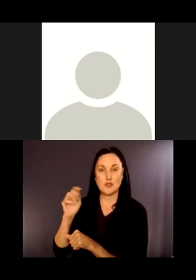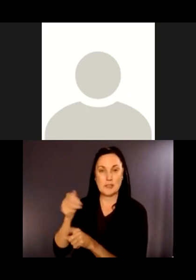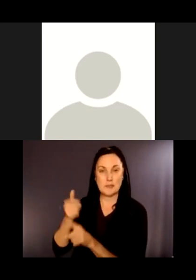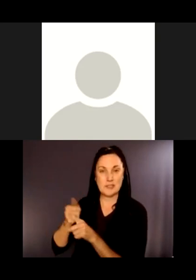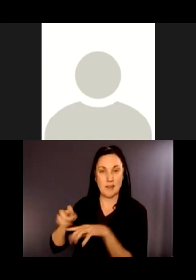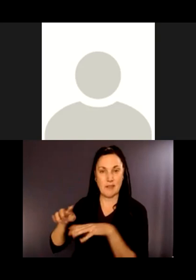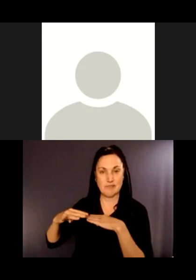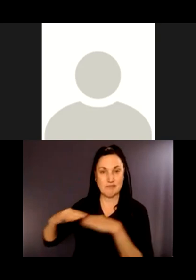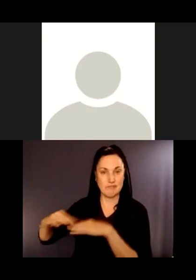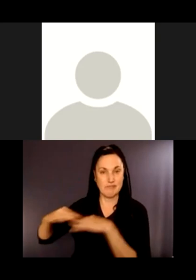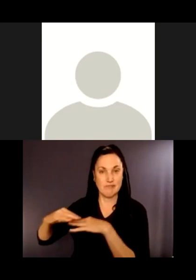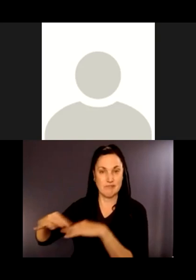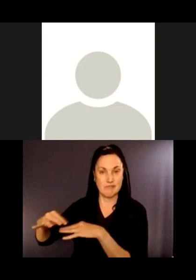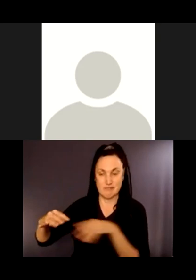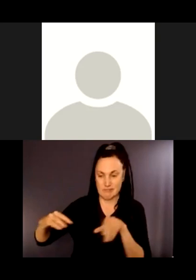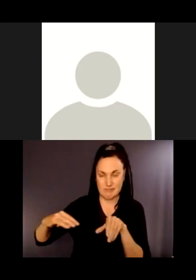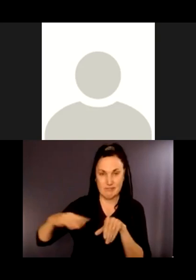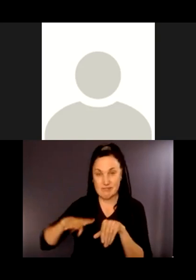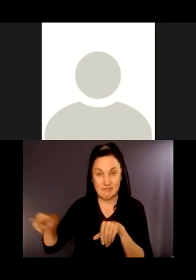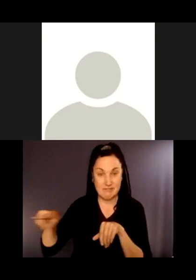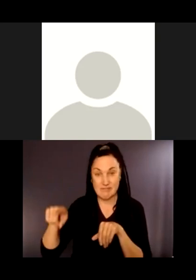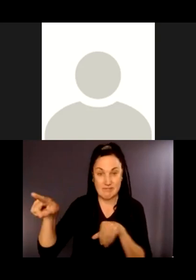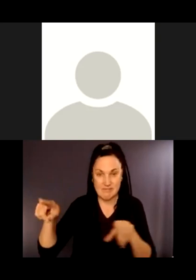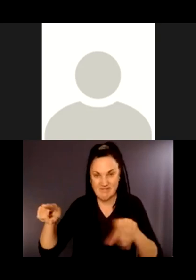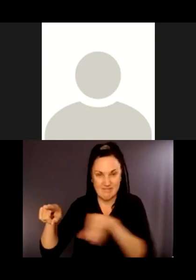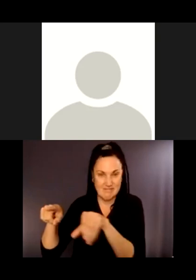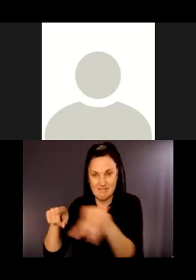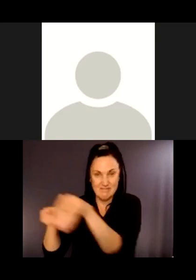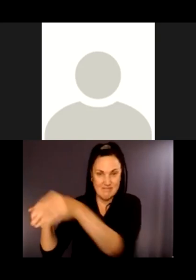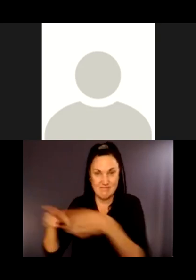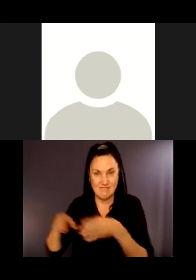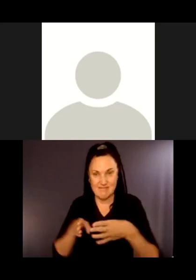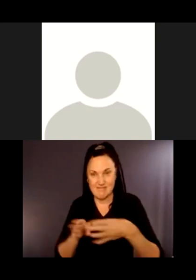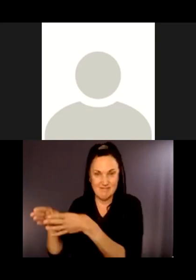It's flood prone and moves around. The other line you see there is a smooth, arced line.